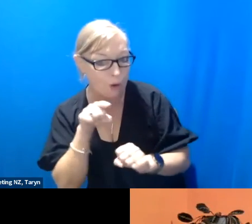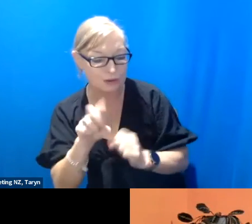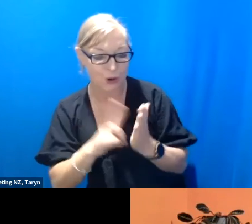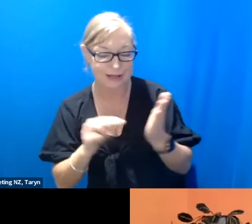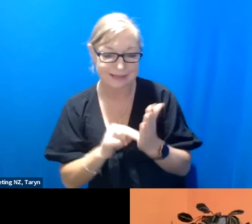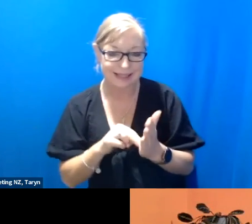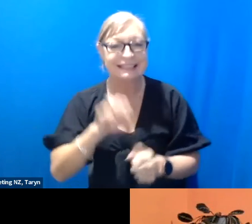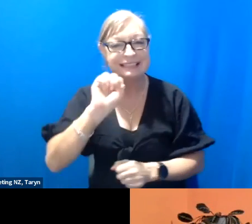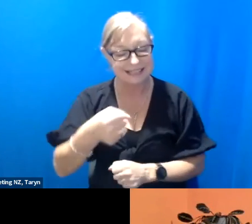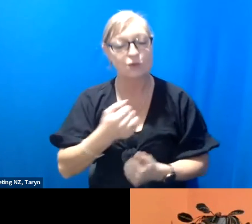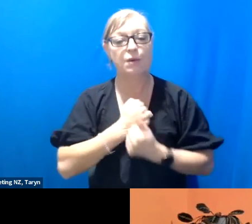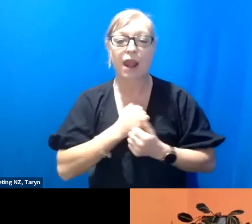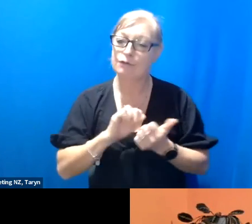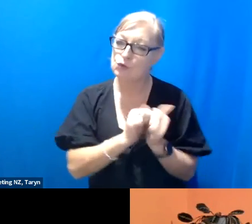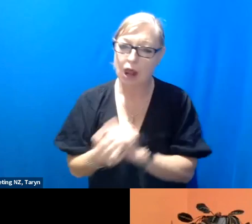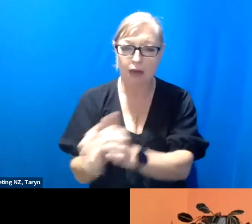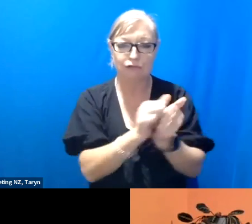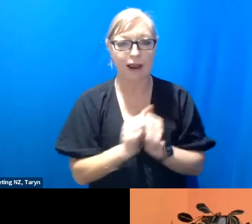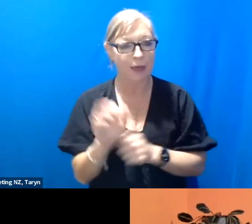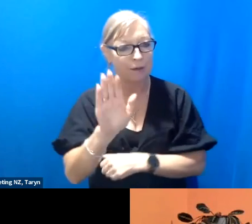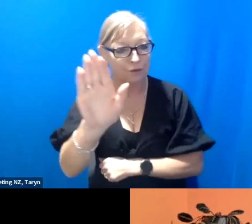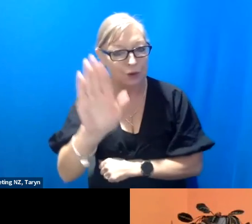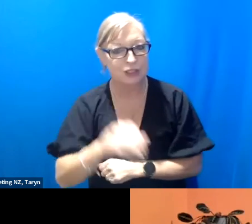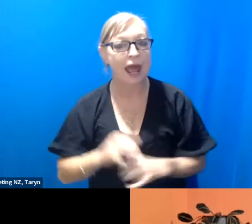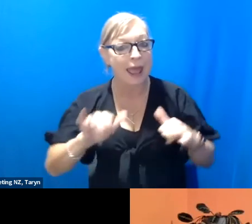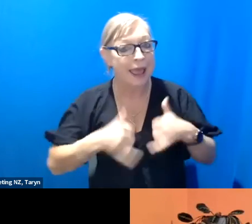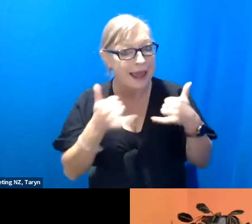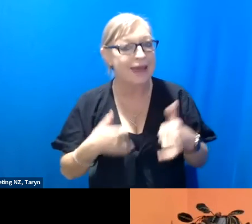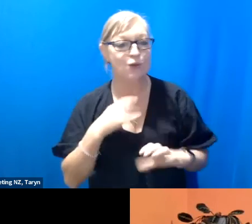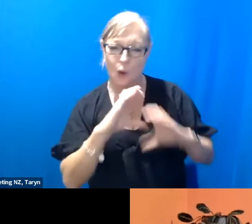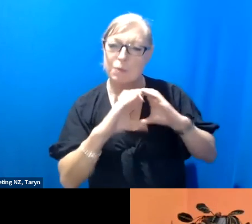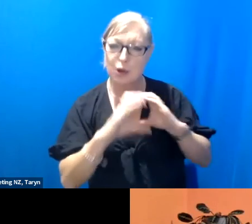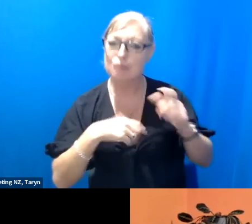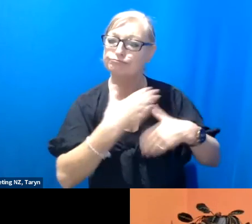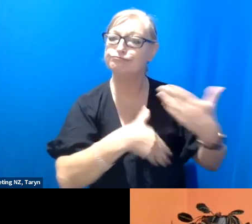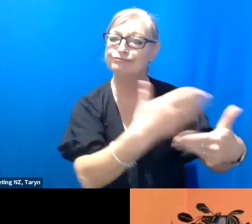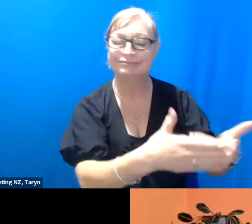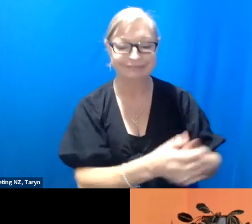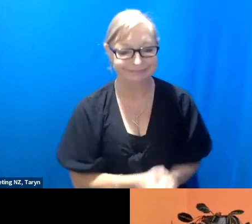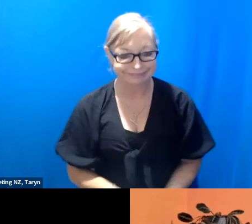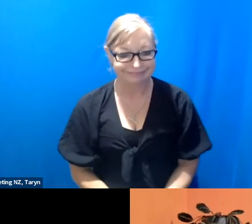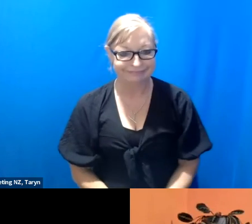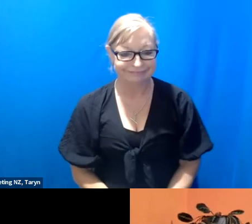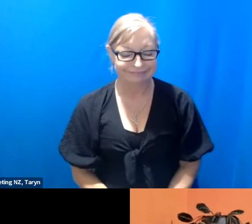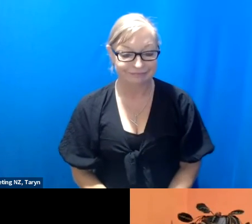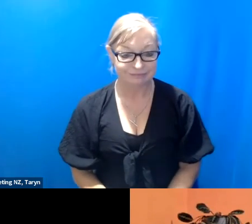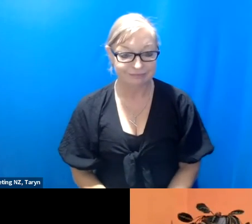with you in the future Claire, so let's keep the communication lines open. On behalf of te whānau